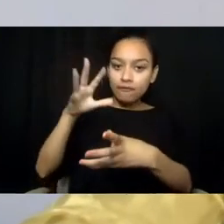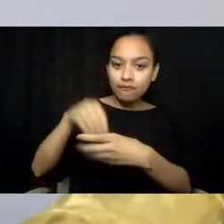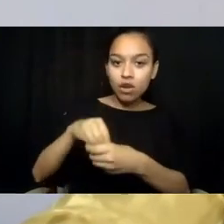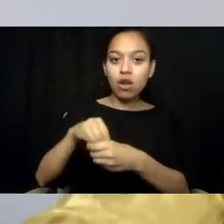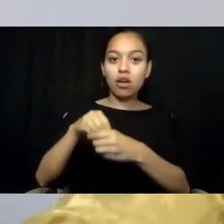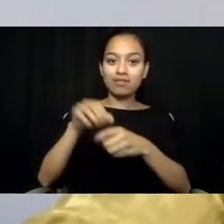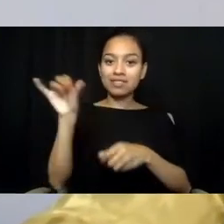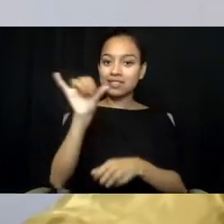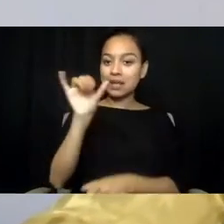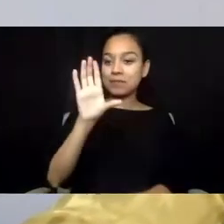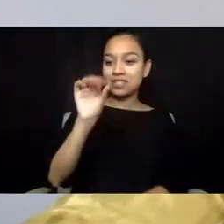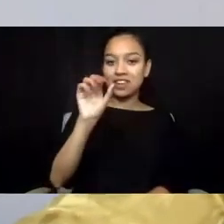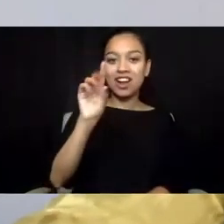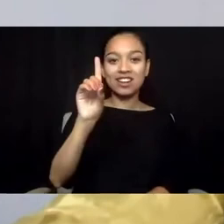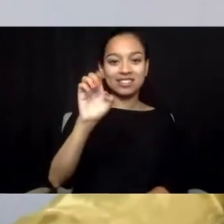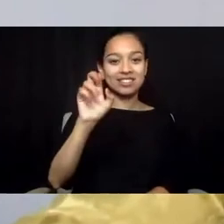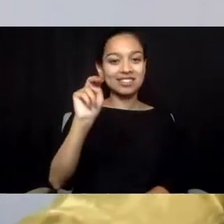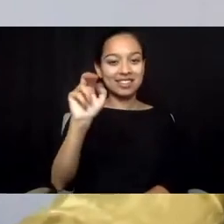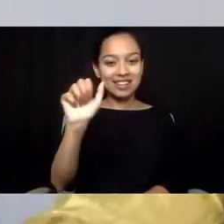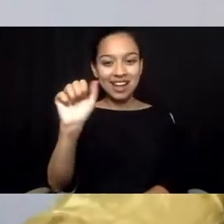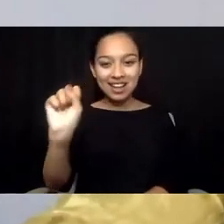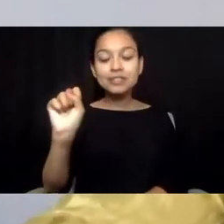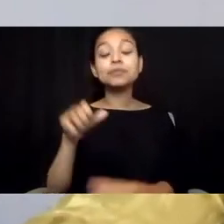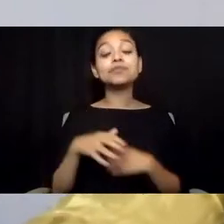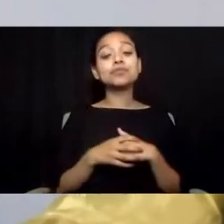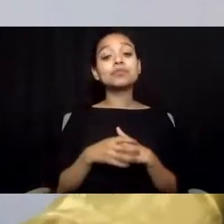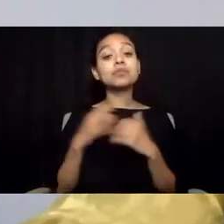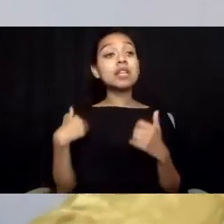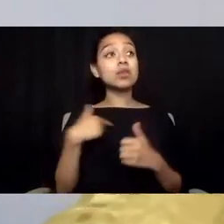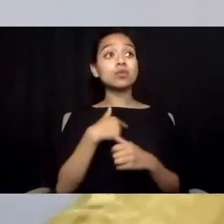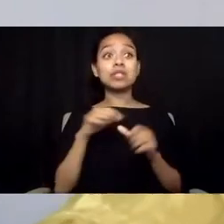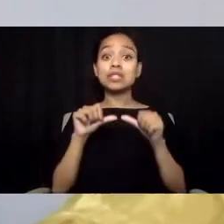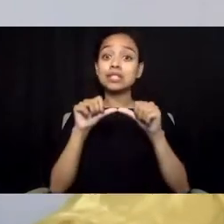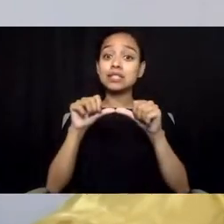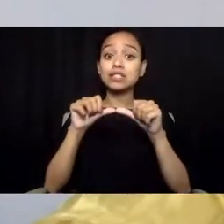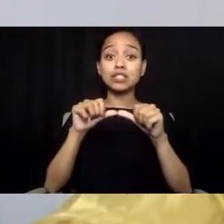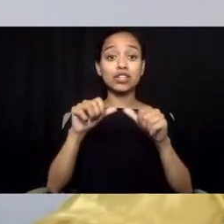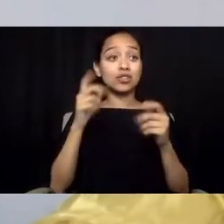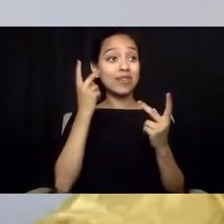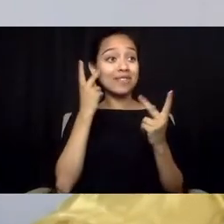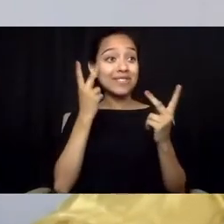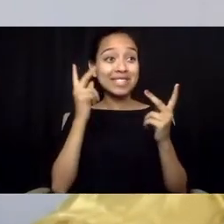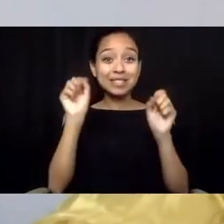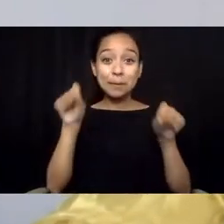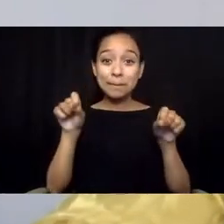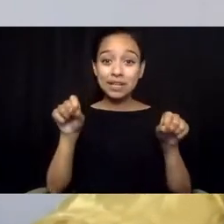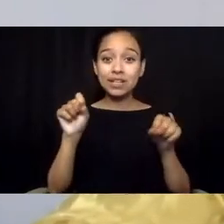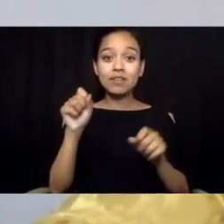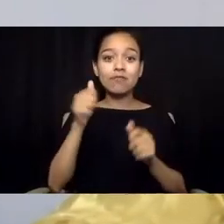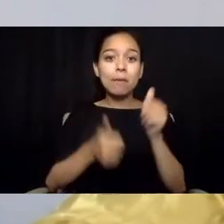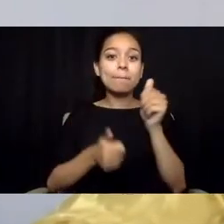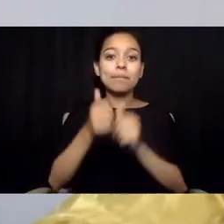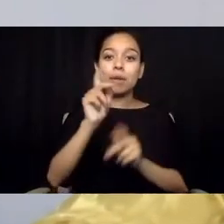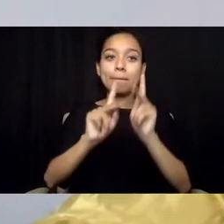As we continue the priority to advance visibility for the most invisible, we recognize that the experience of Indigenous people in the United States